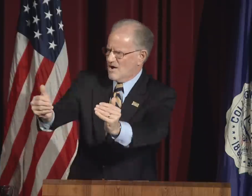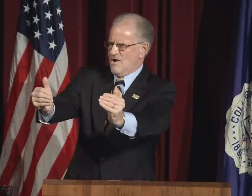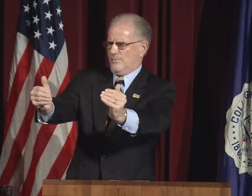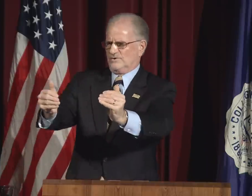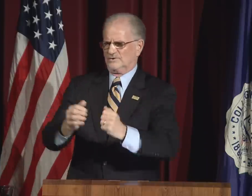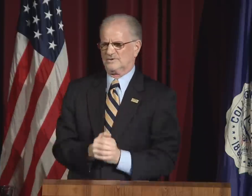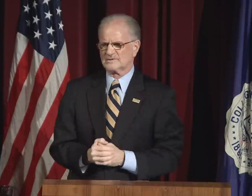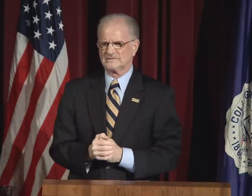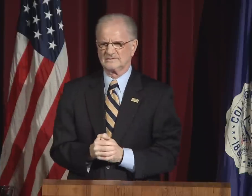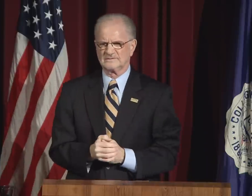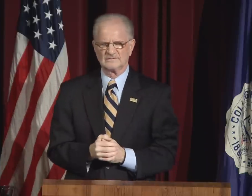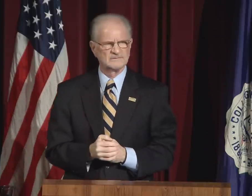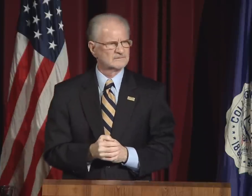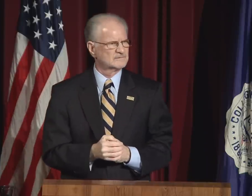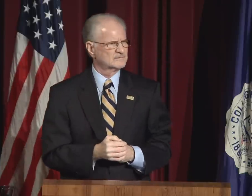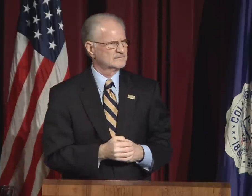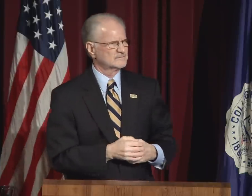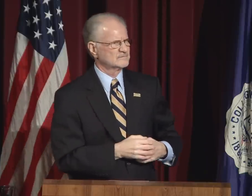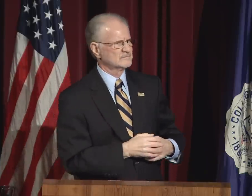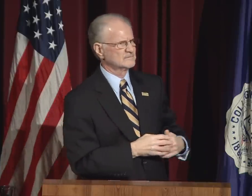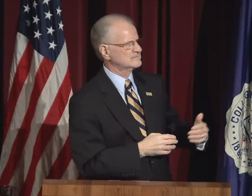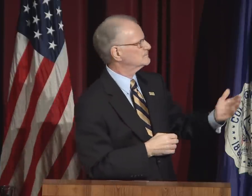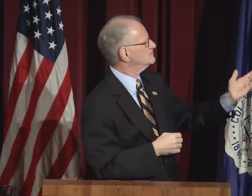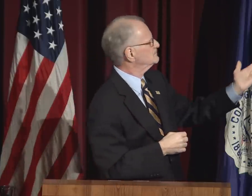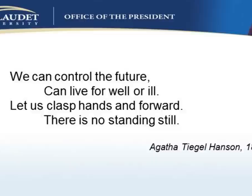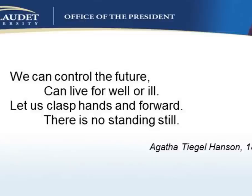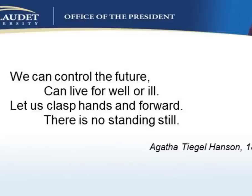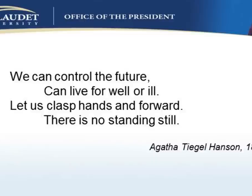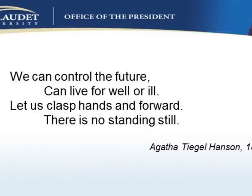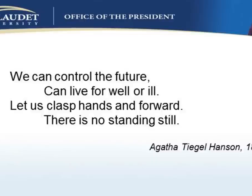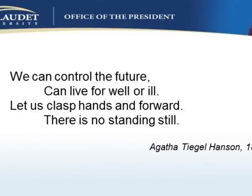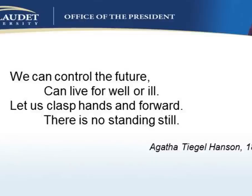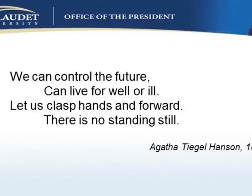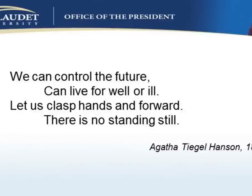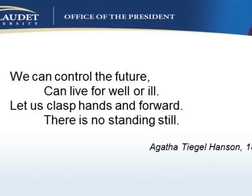Let us move forward together.